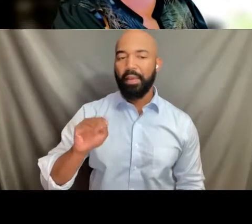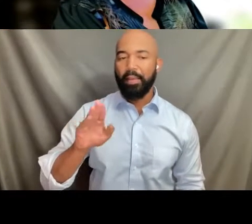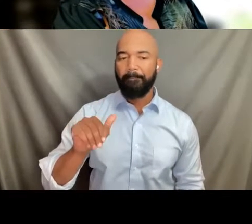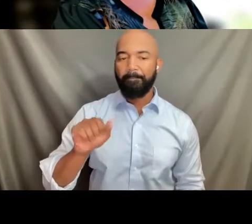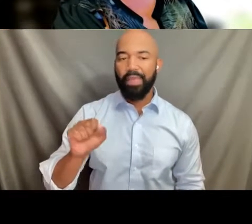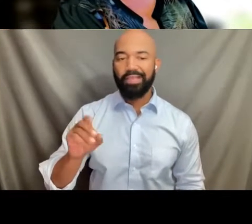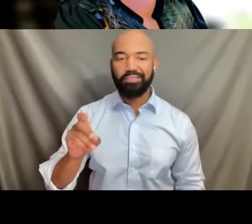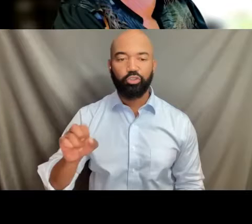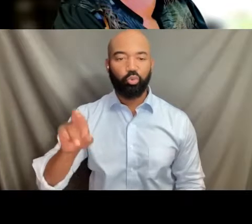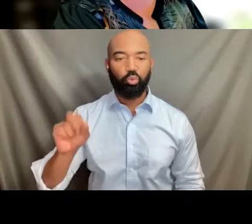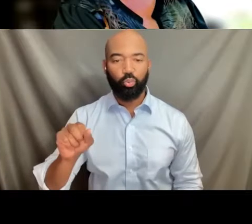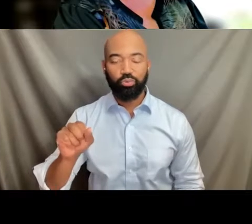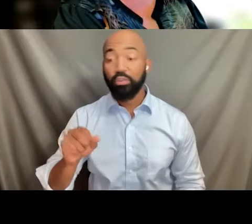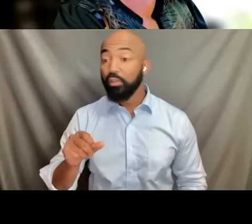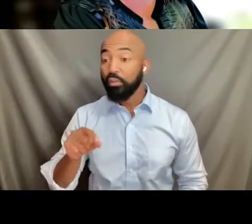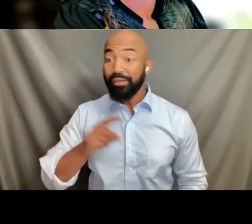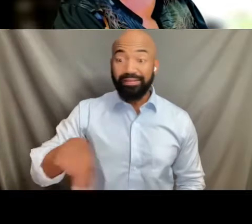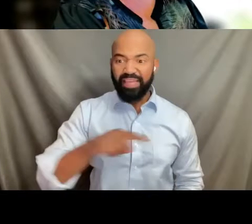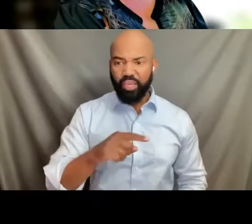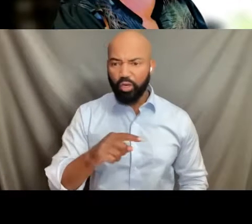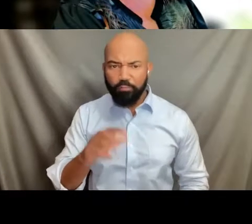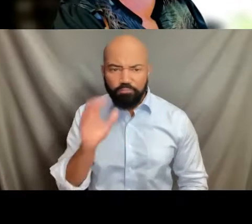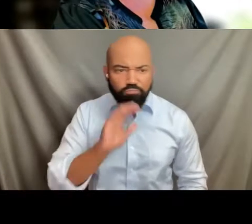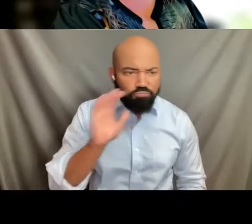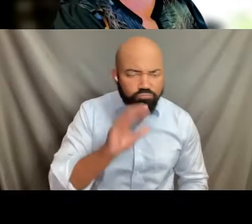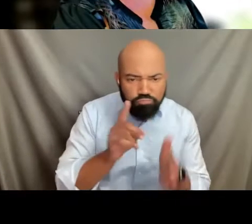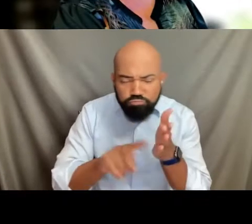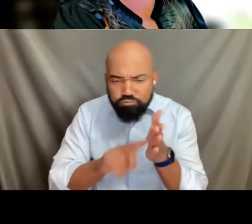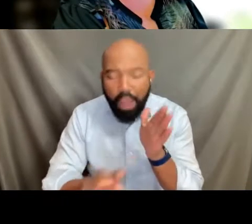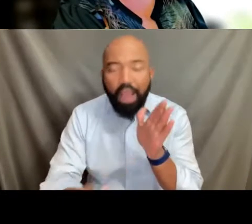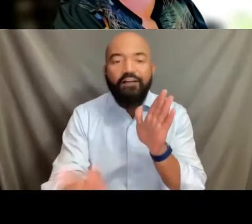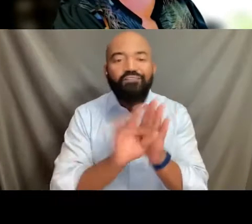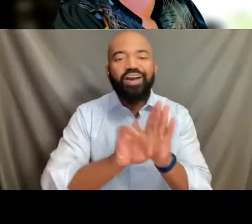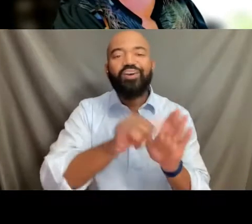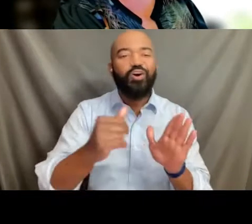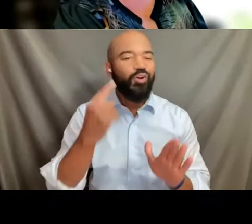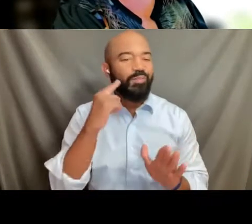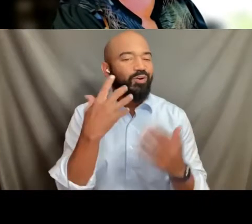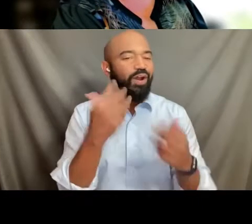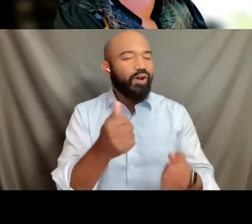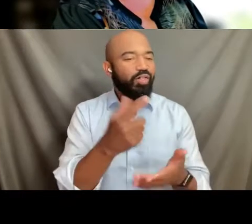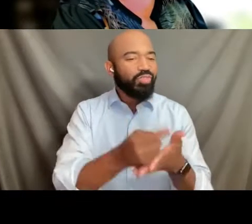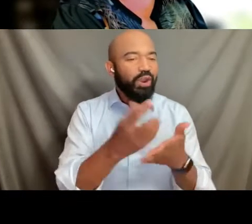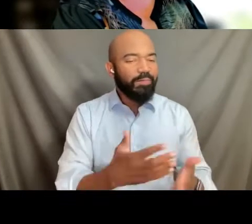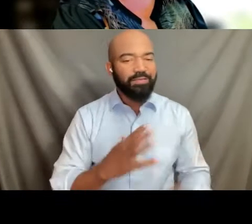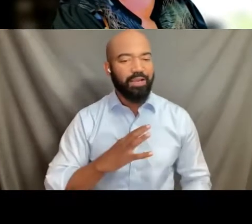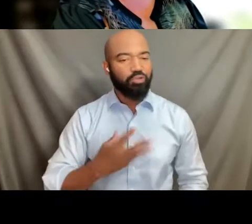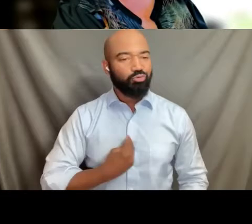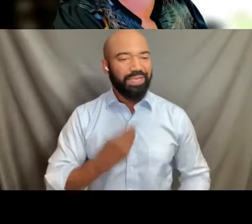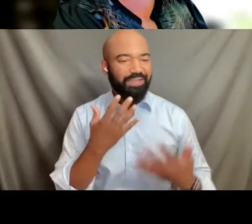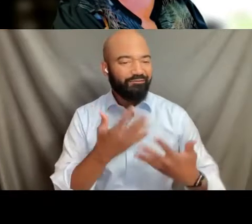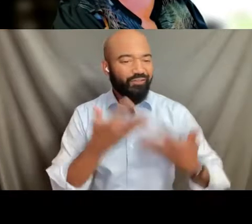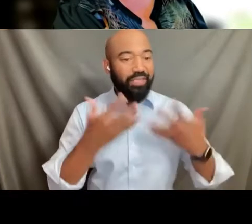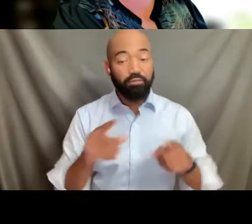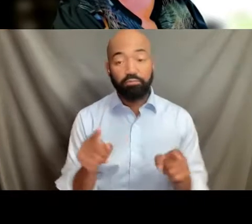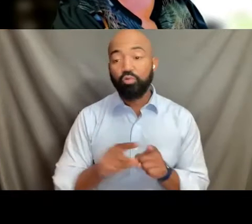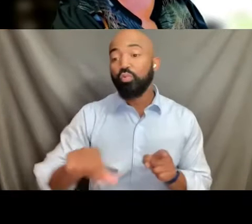and find more mental health therapists and resources in their areas, and I'll tell you a little bit more about that in a moment.